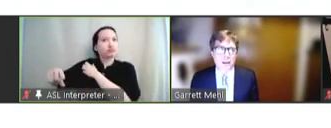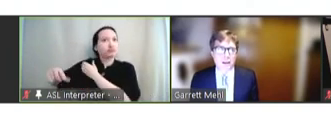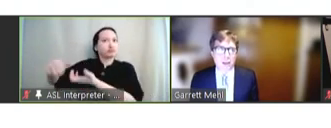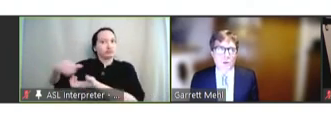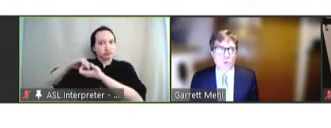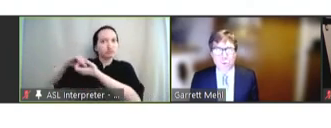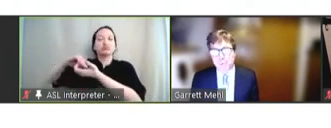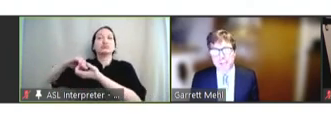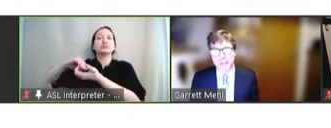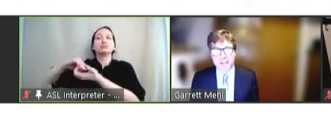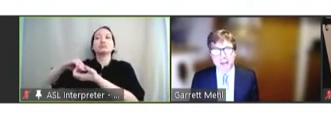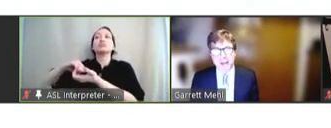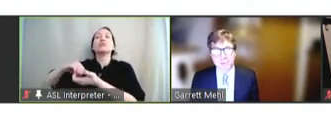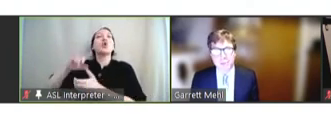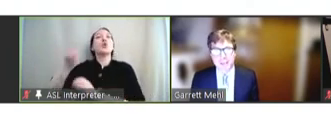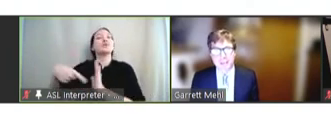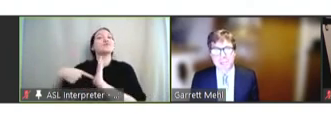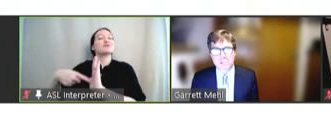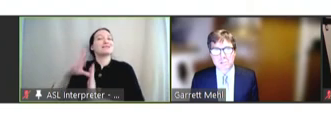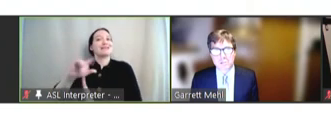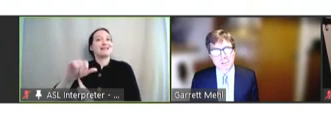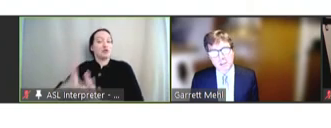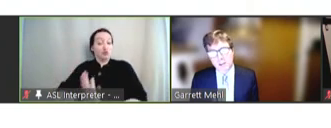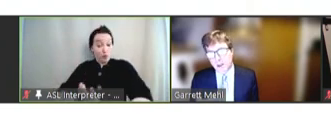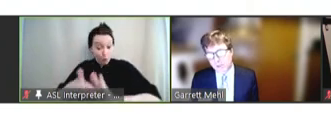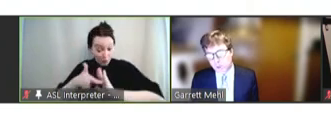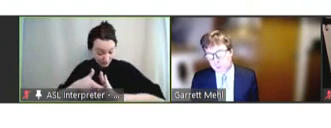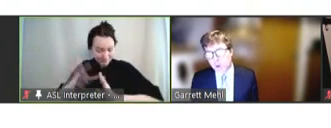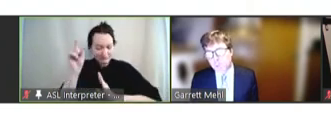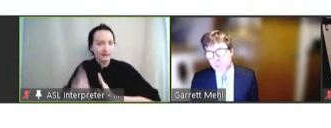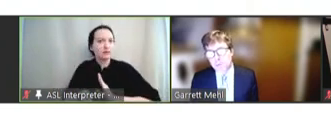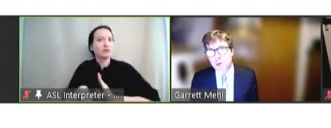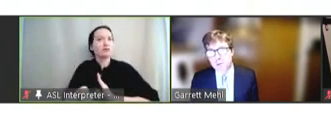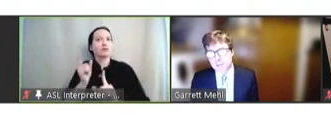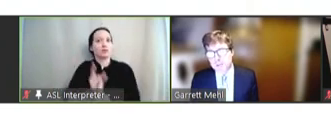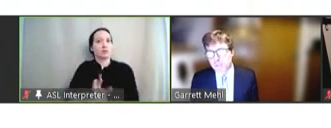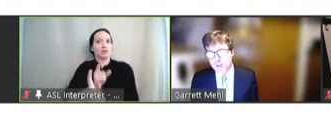and only represent the data that was needed to, for the purposes of proof.